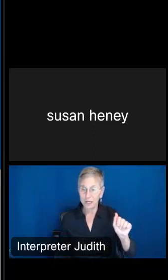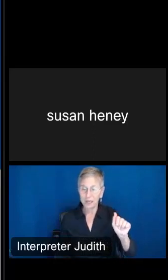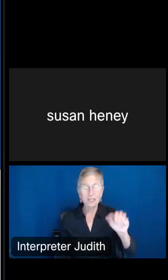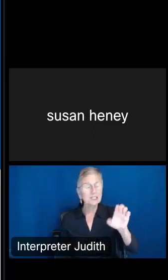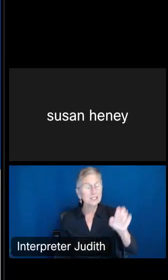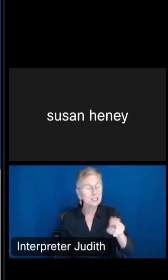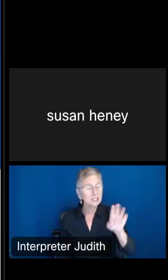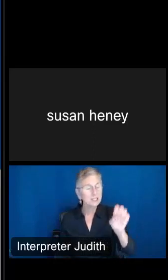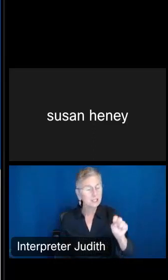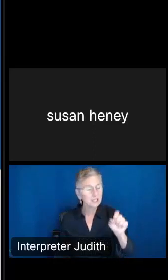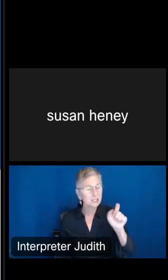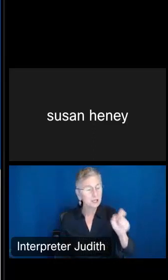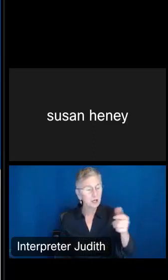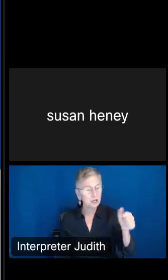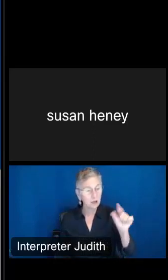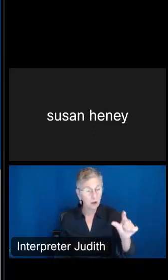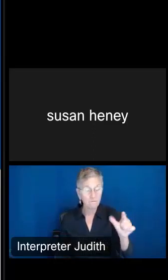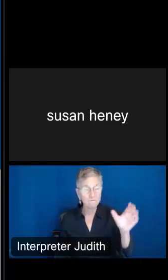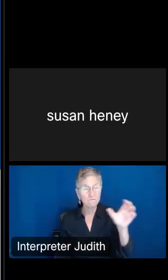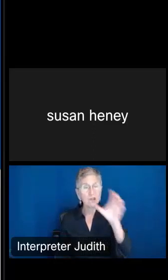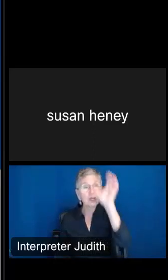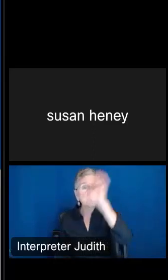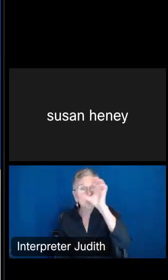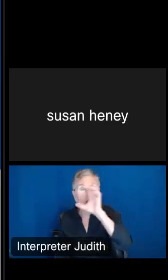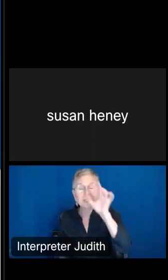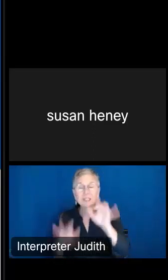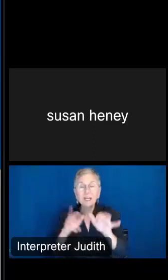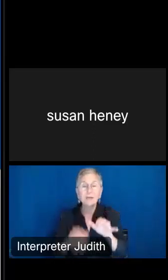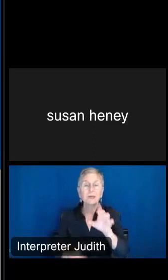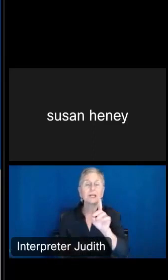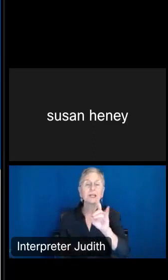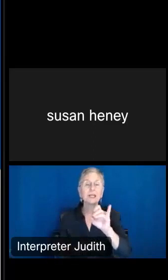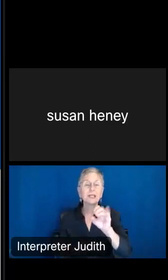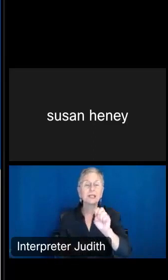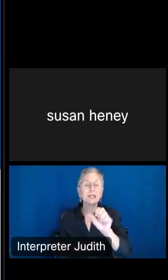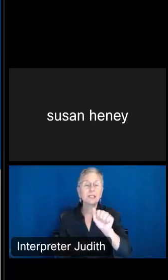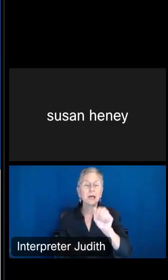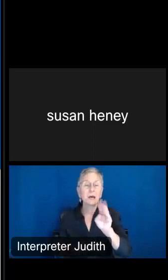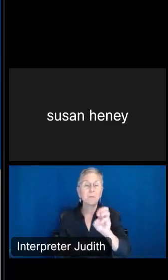on the search field, and then I just typed disability and West Virginia, so just use